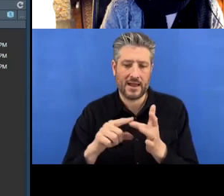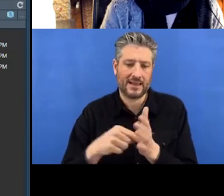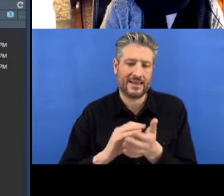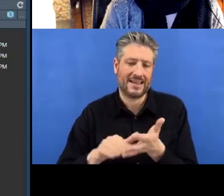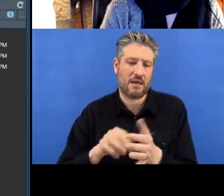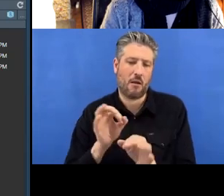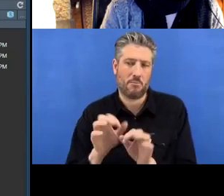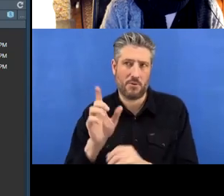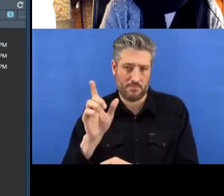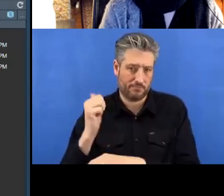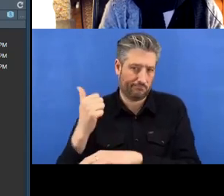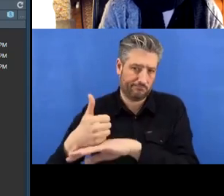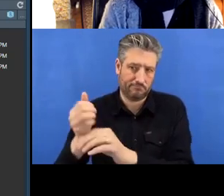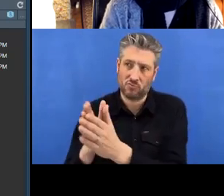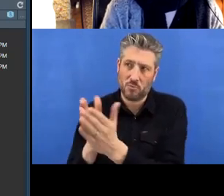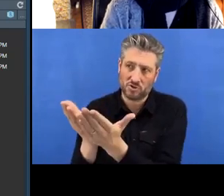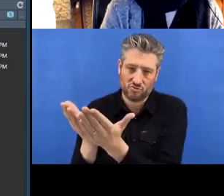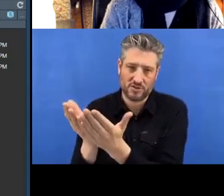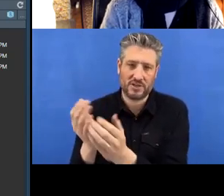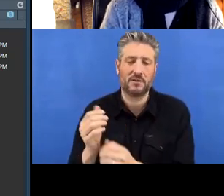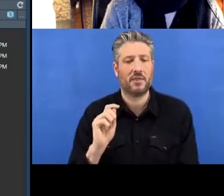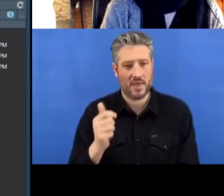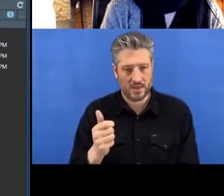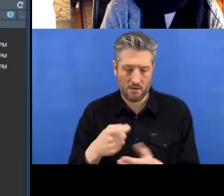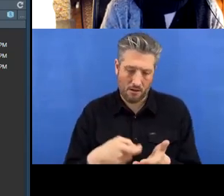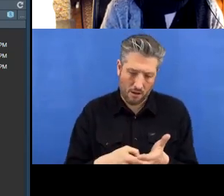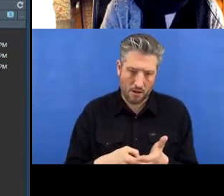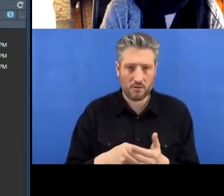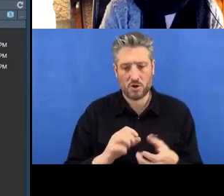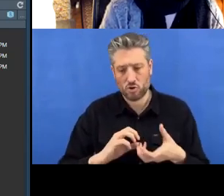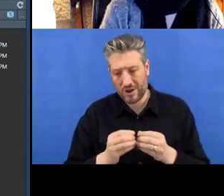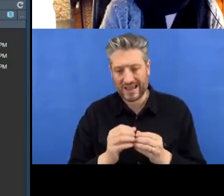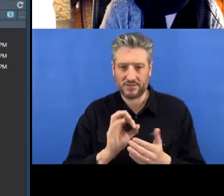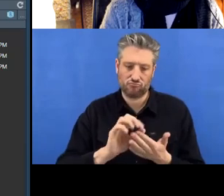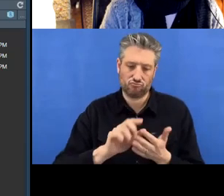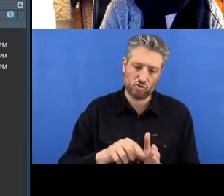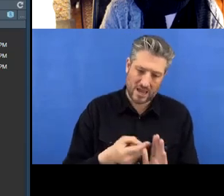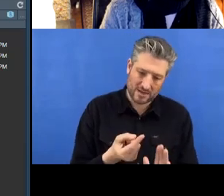create the project within R and enter the link to it. That's the easiest way to get set up, but